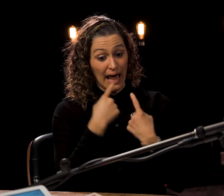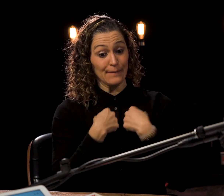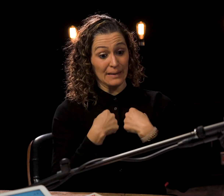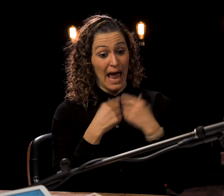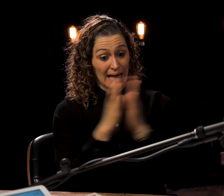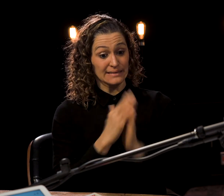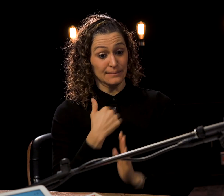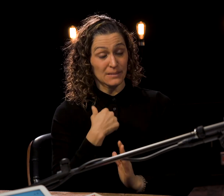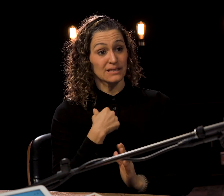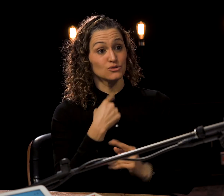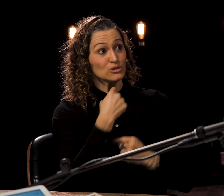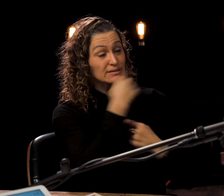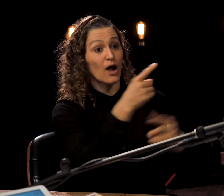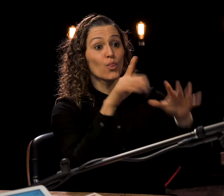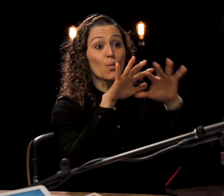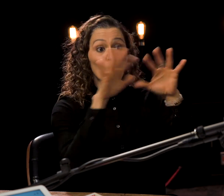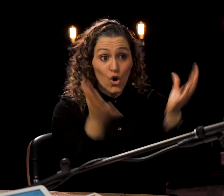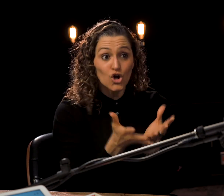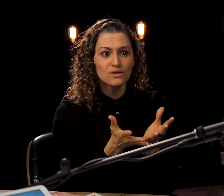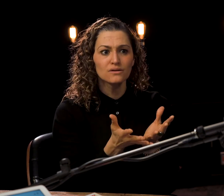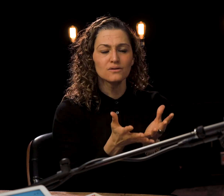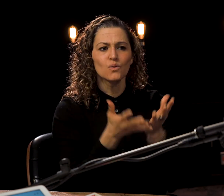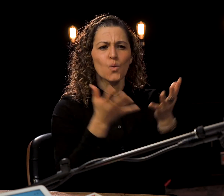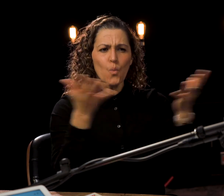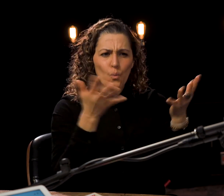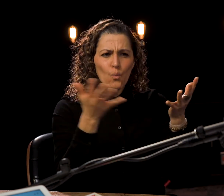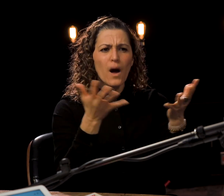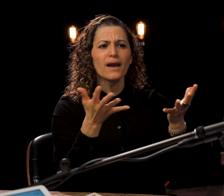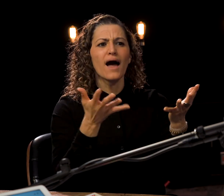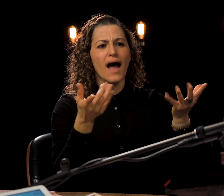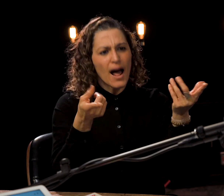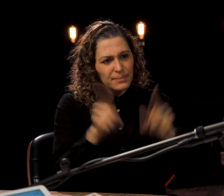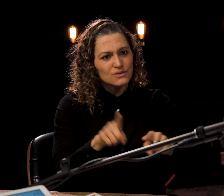Dawn Jani Birley: that, Hamlet, in the play has asked Dawn Jani Birley: me, Horatio, to tell the world